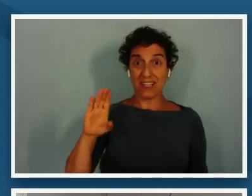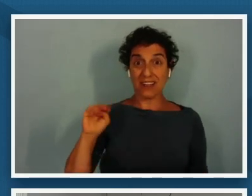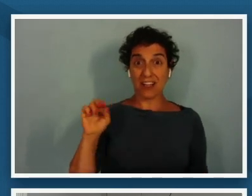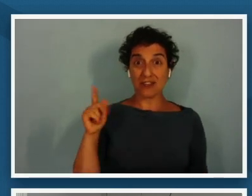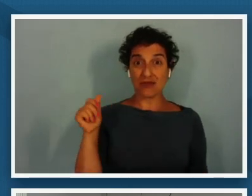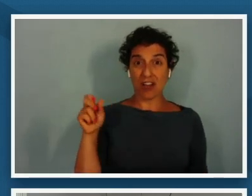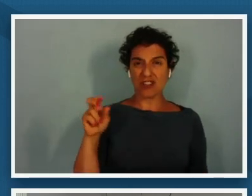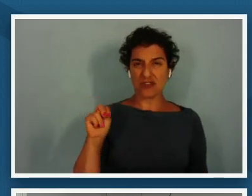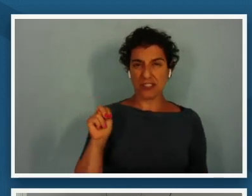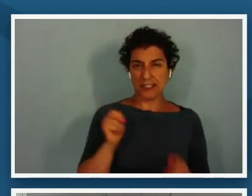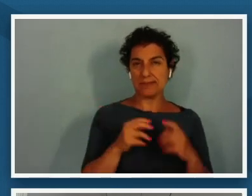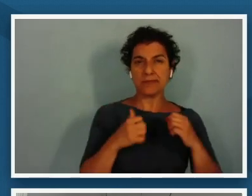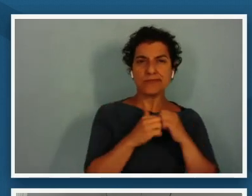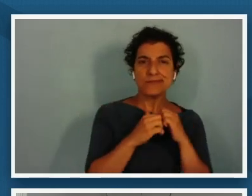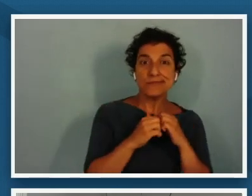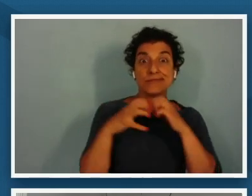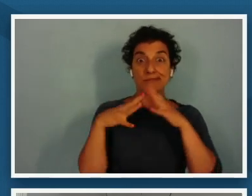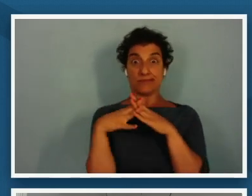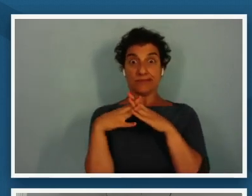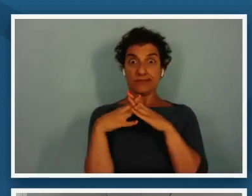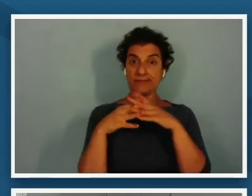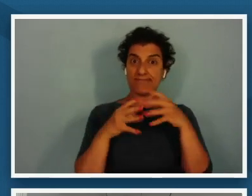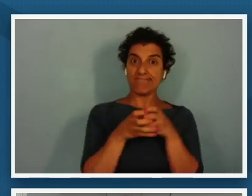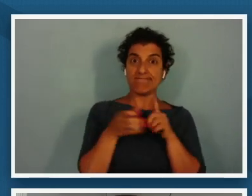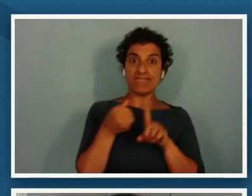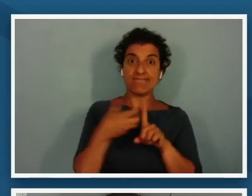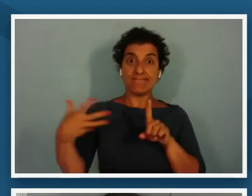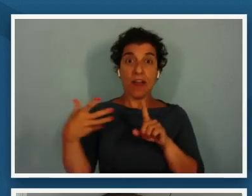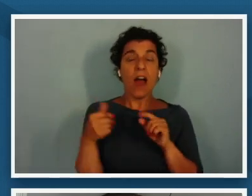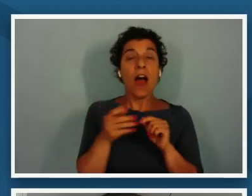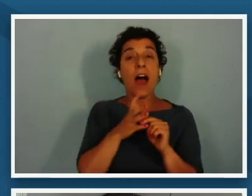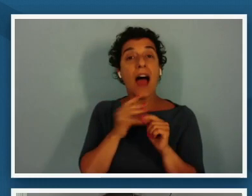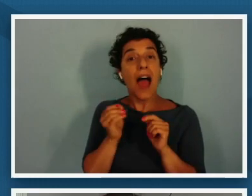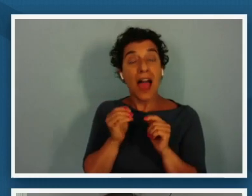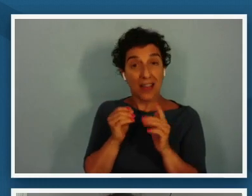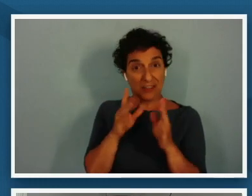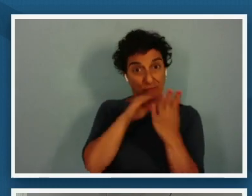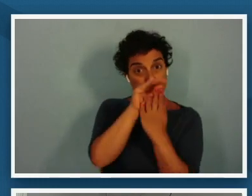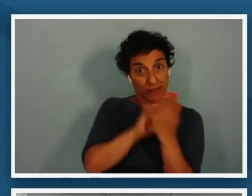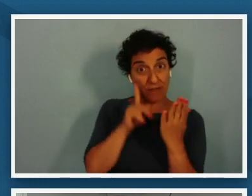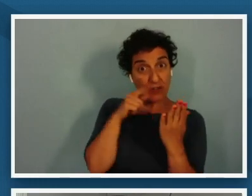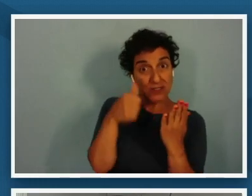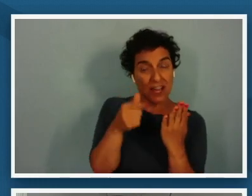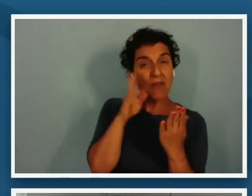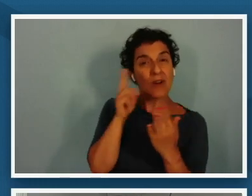this in for yourself i'll give you a little bit of a preview of what we'll be